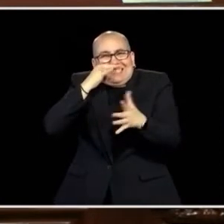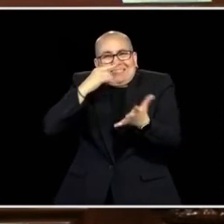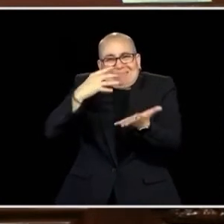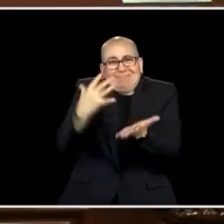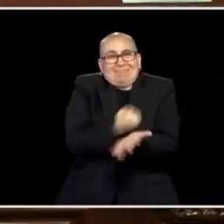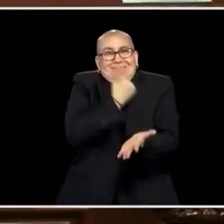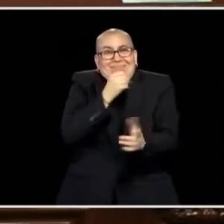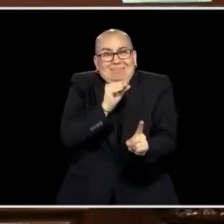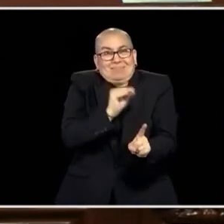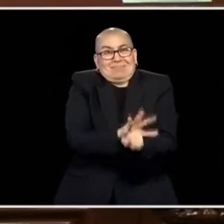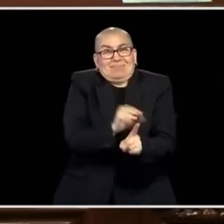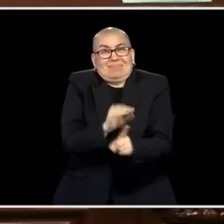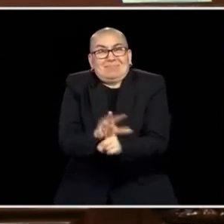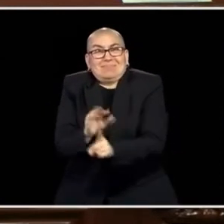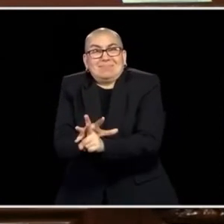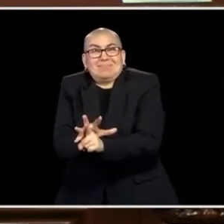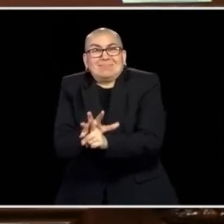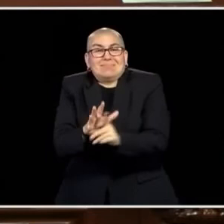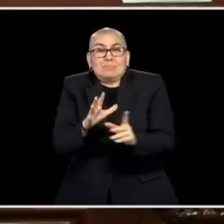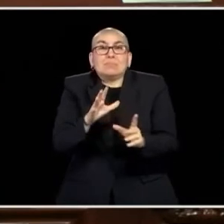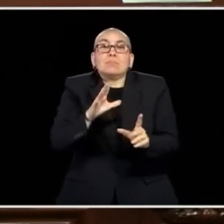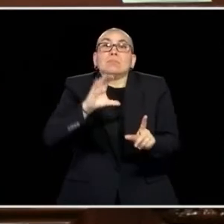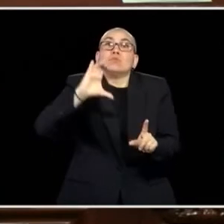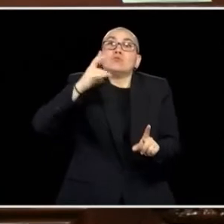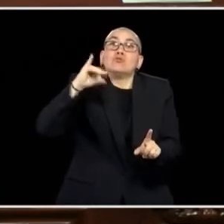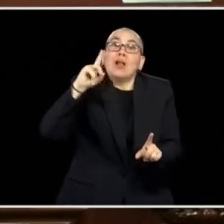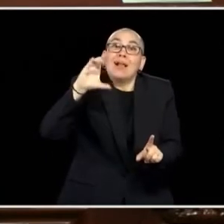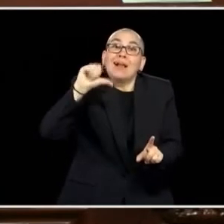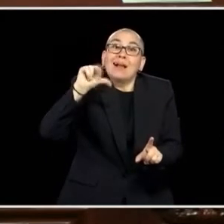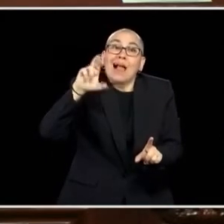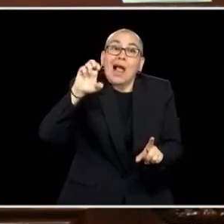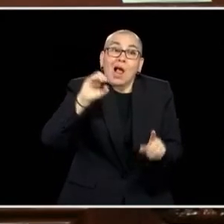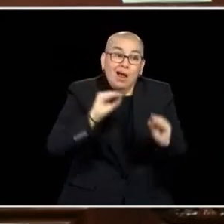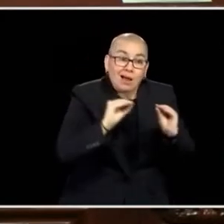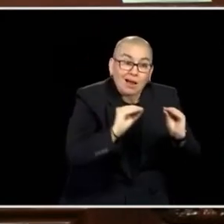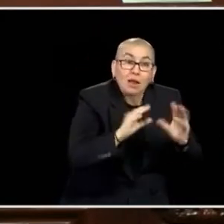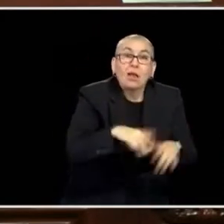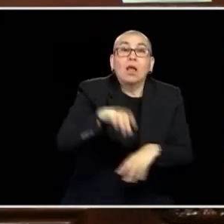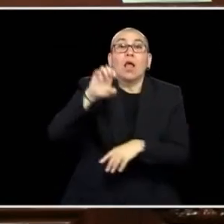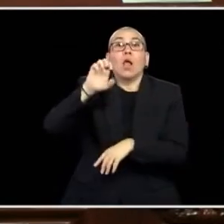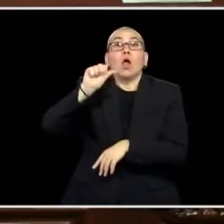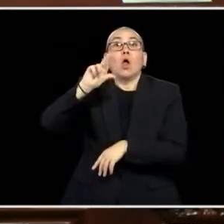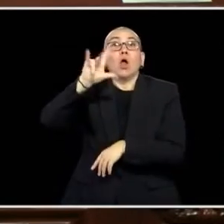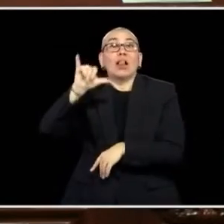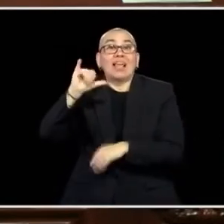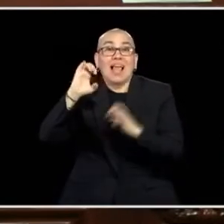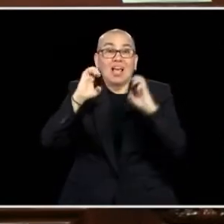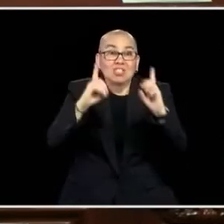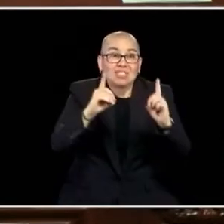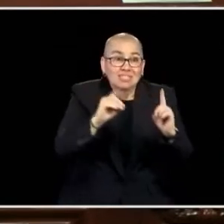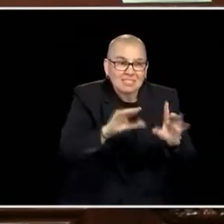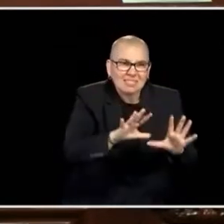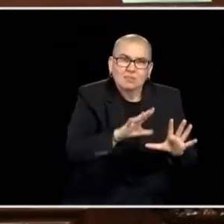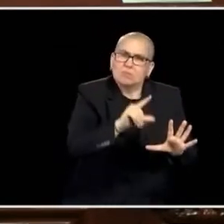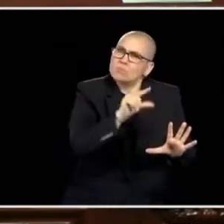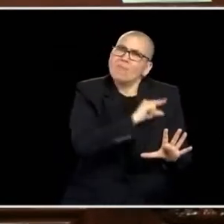QUALITY CHILD CARE TO PRE-K AND EARLY EDUCATION SCHOLARSHIPS. WE'RE MAKING SURE THAT EVERY CHILD HAS THAT QUALITY START